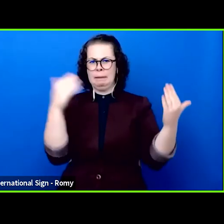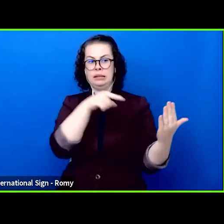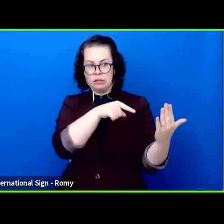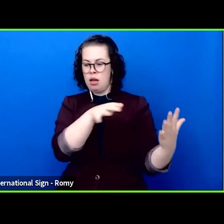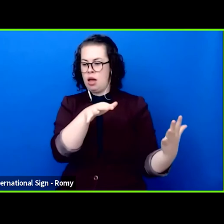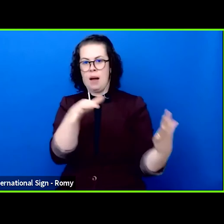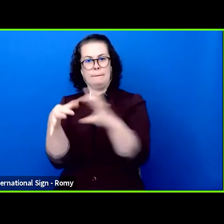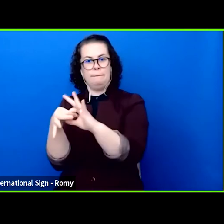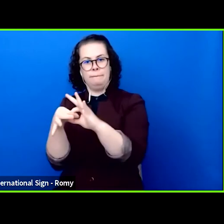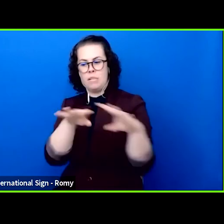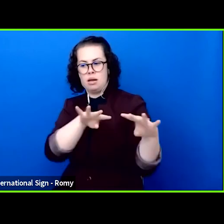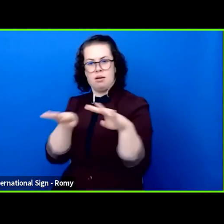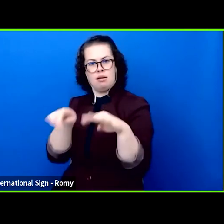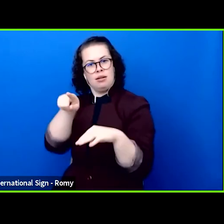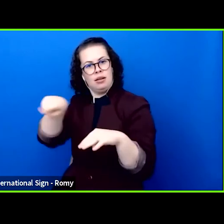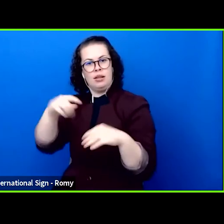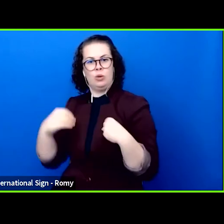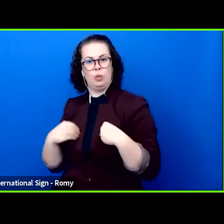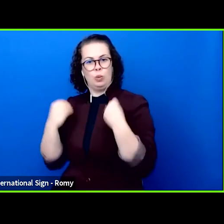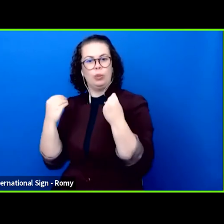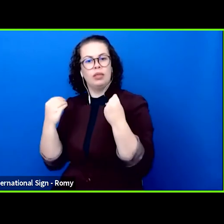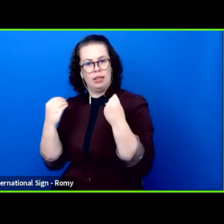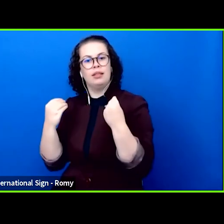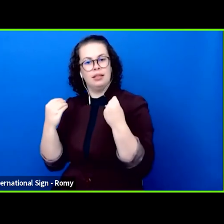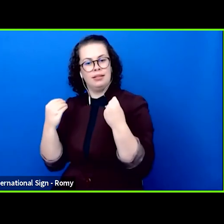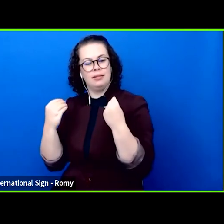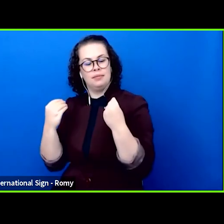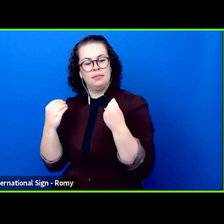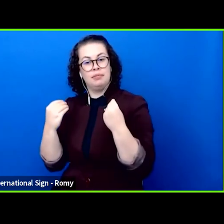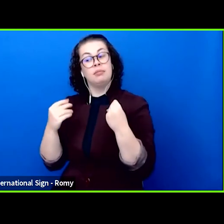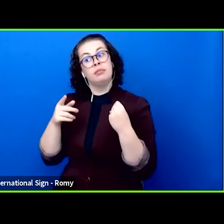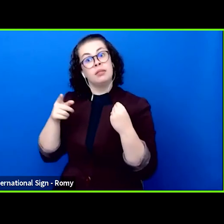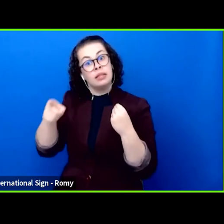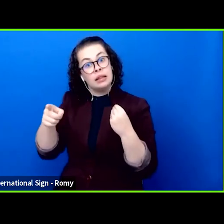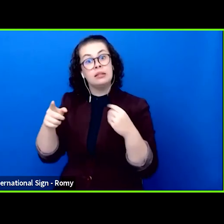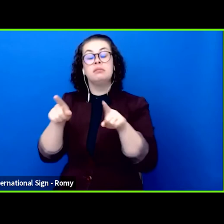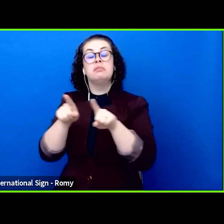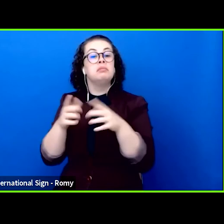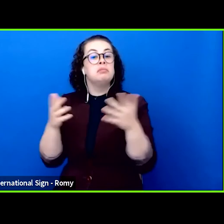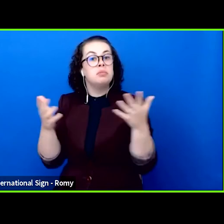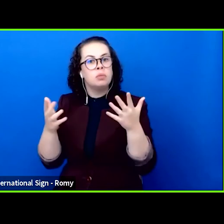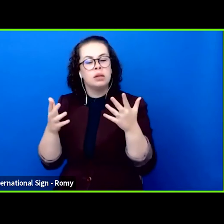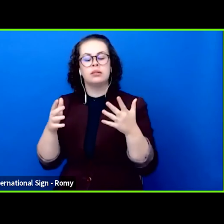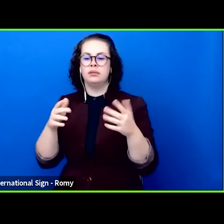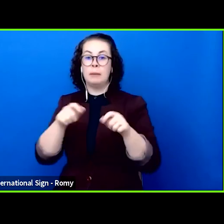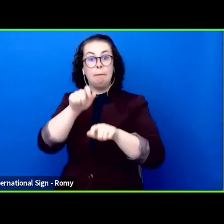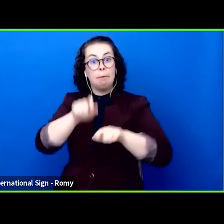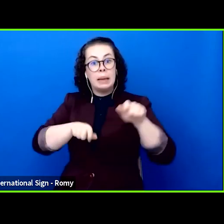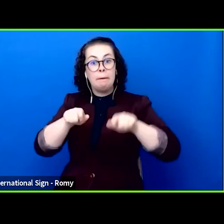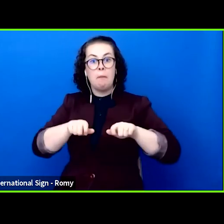In this respect I also understand the festival is an artistic mirror to the participants and debates